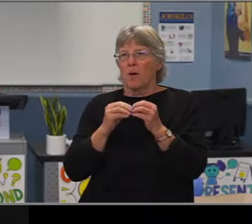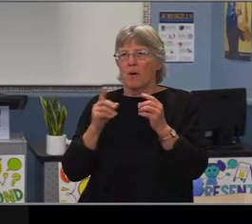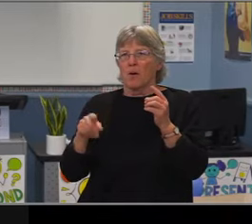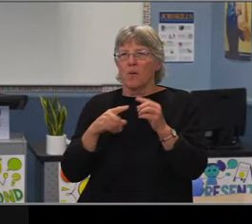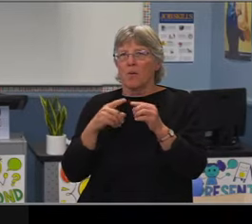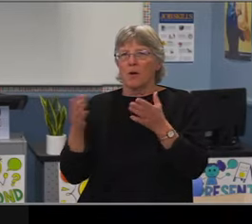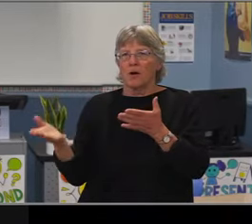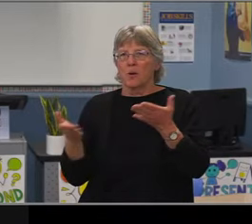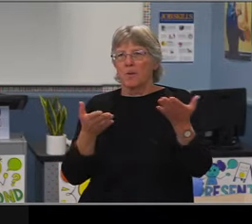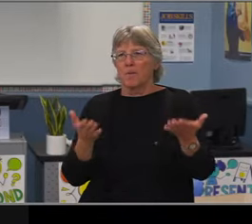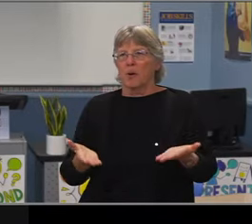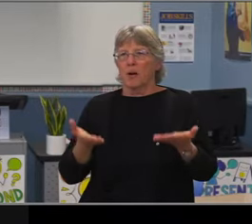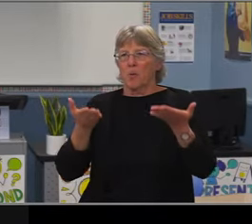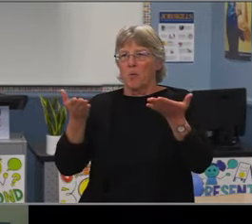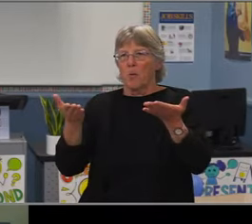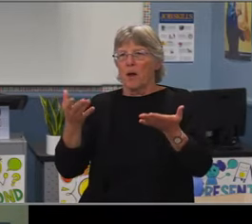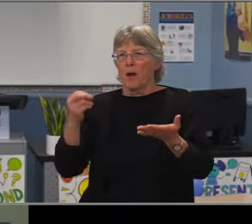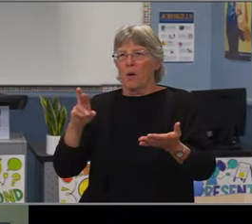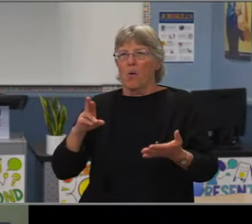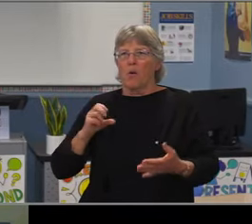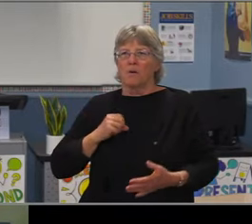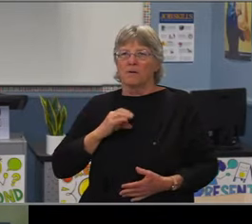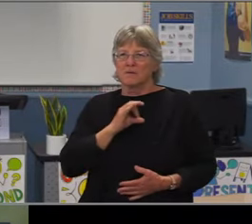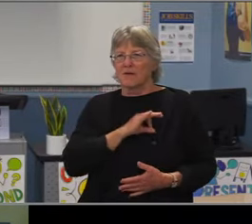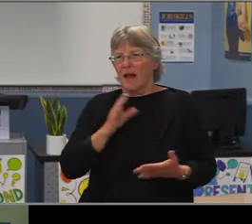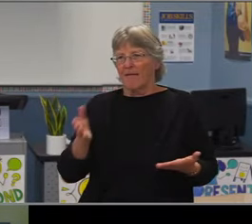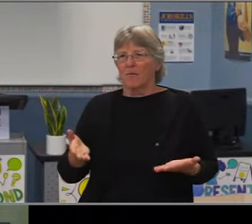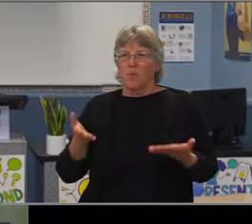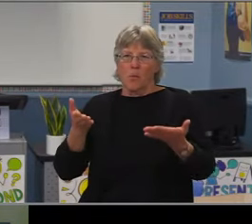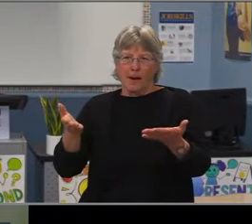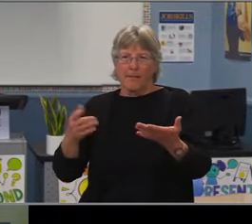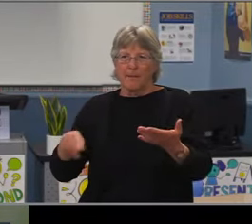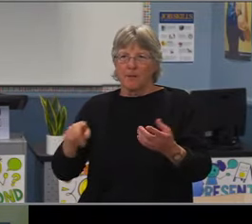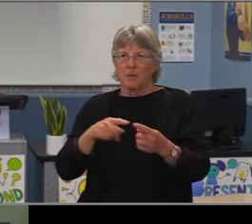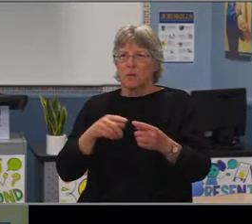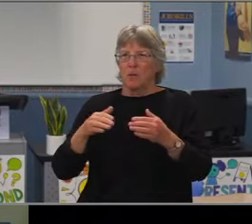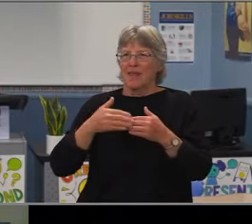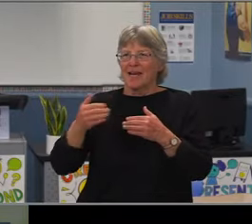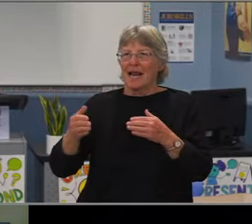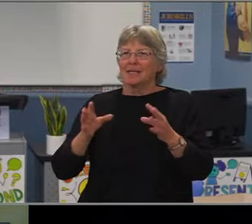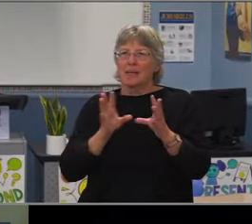Yes Mr. Zaid, I think it would just some community members know what we're talking about here